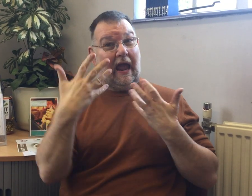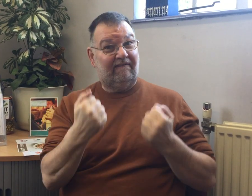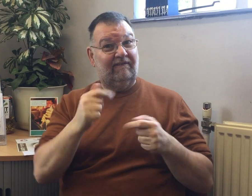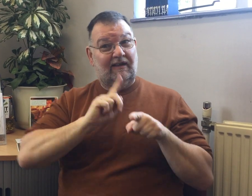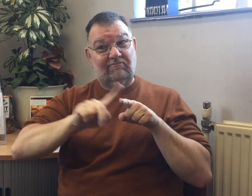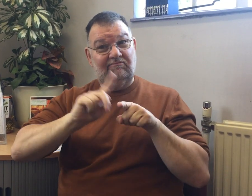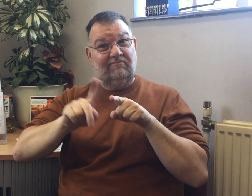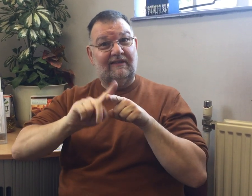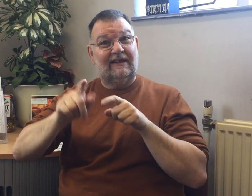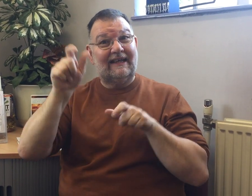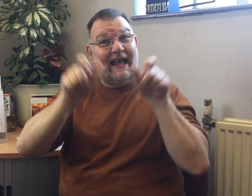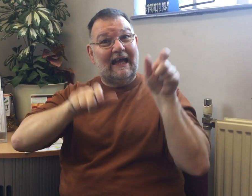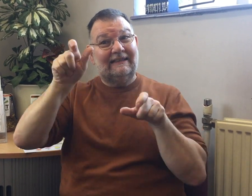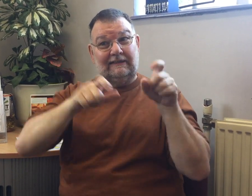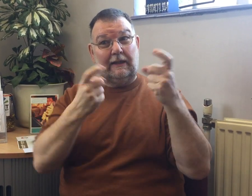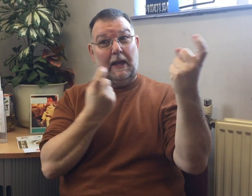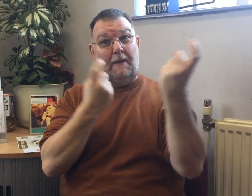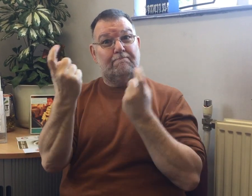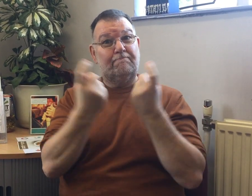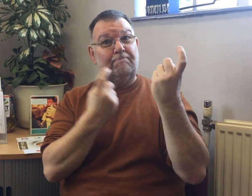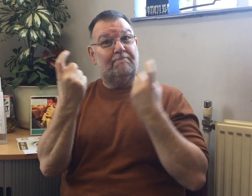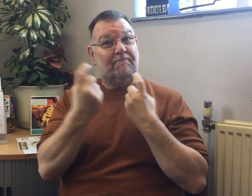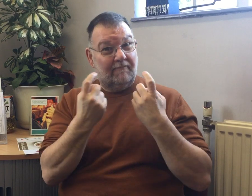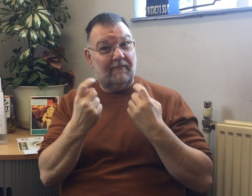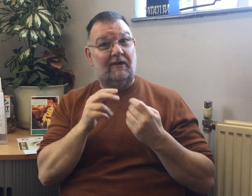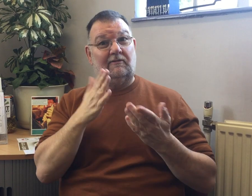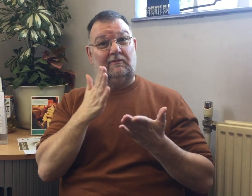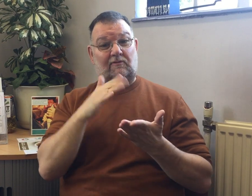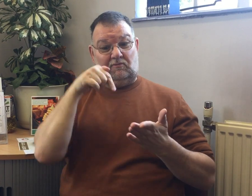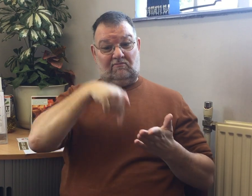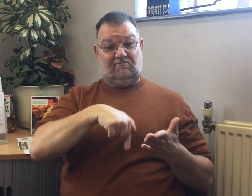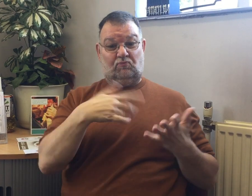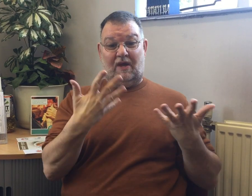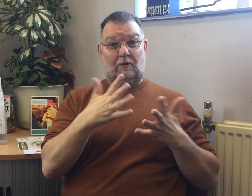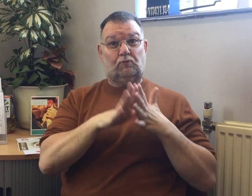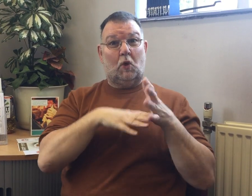Now we are planning on many other guest speakers coming along